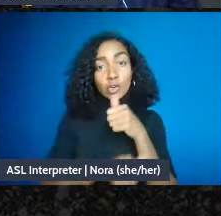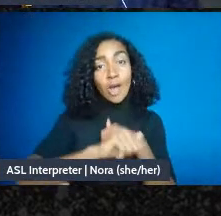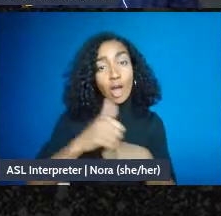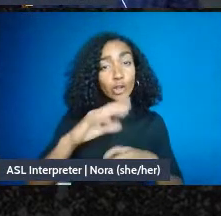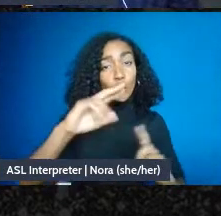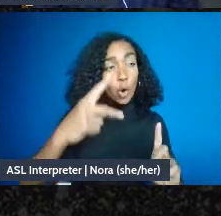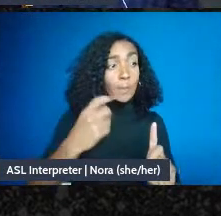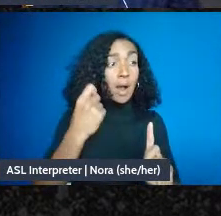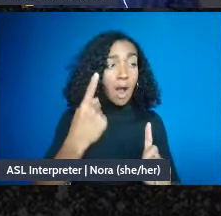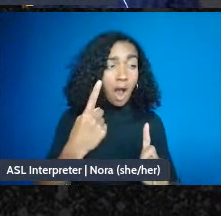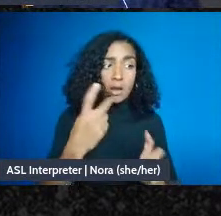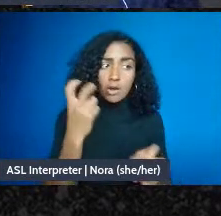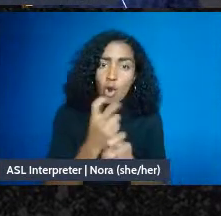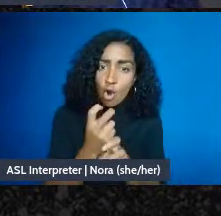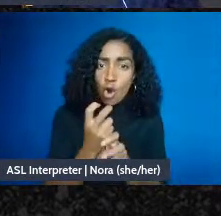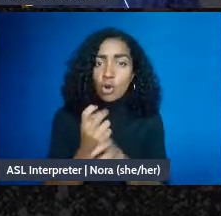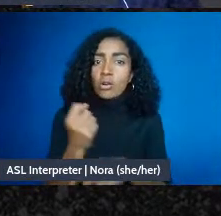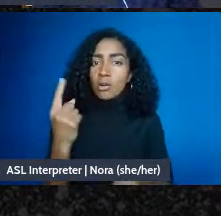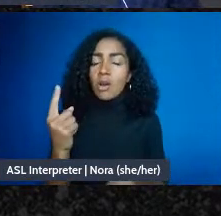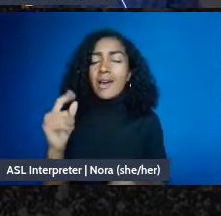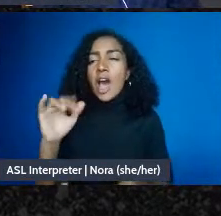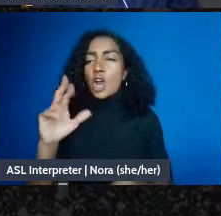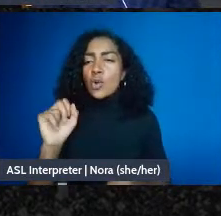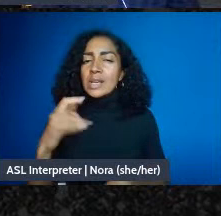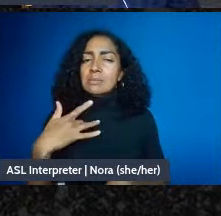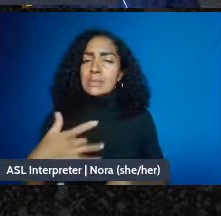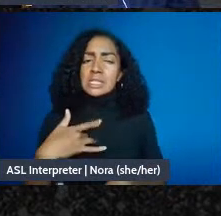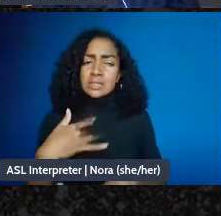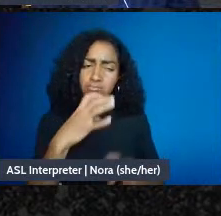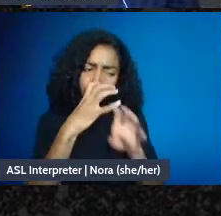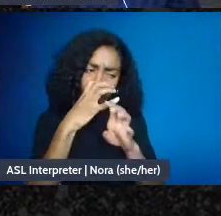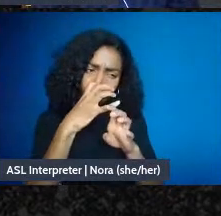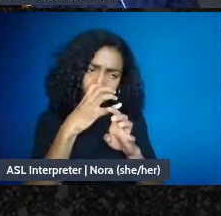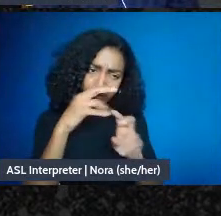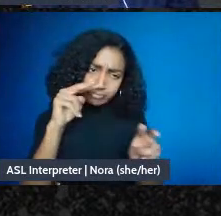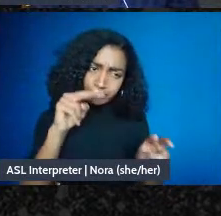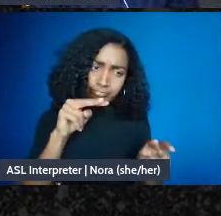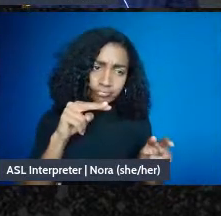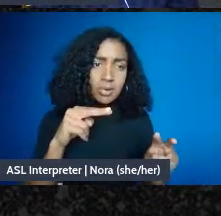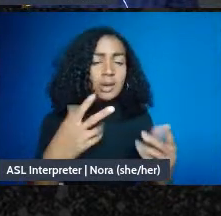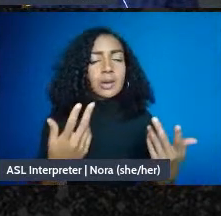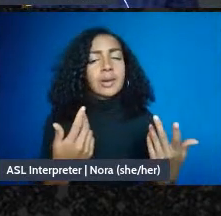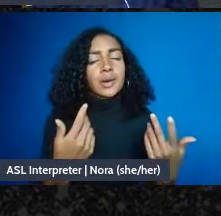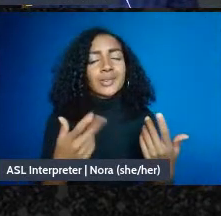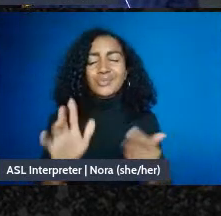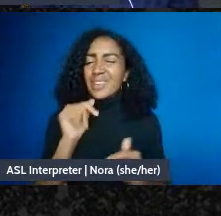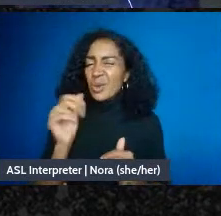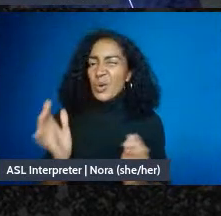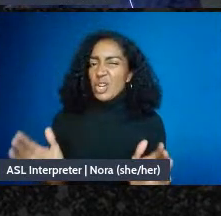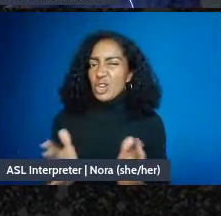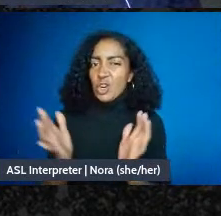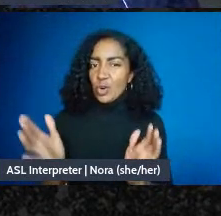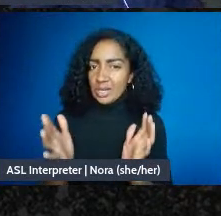and the IRS looks at you with a ton of scrutiny, so I would not encourage it unless you're you have